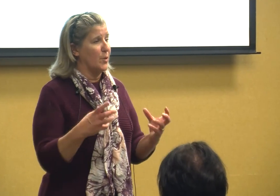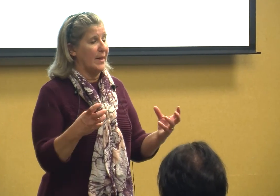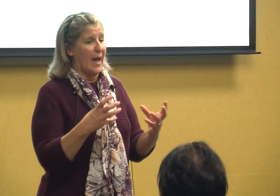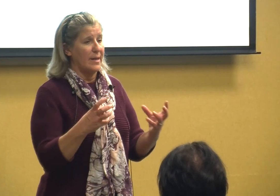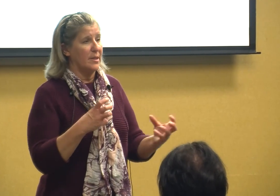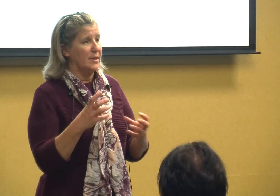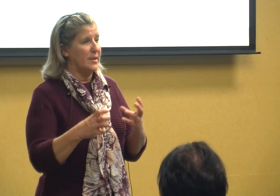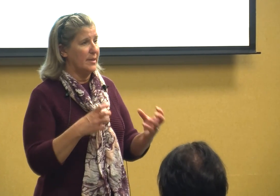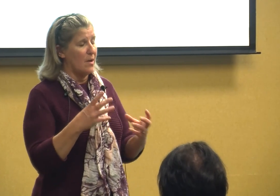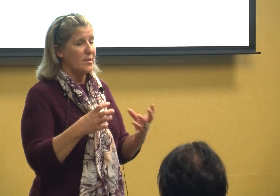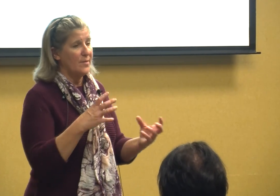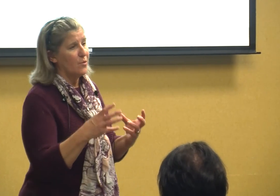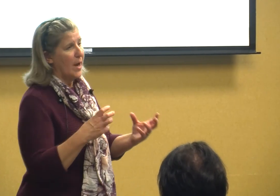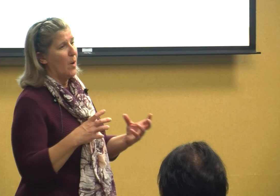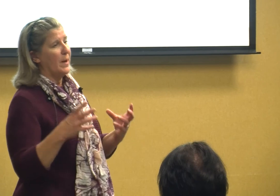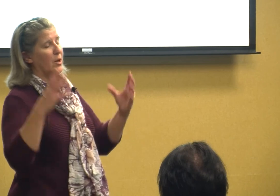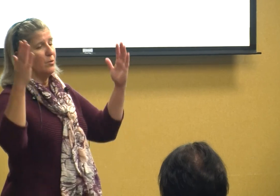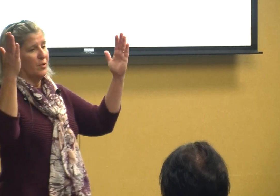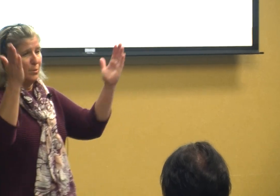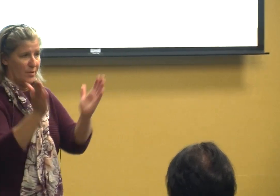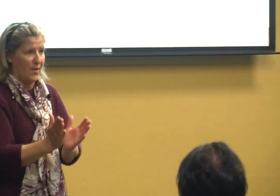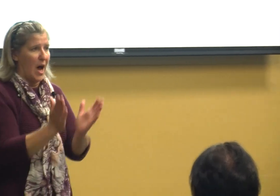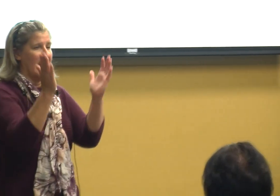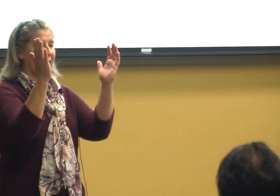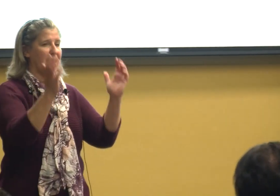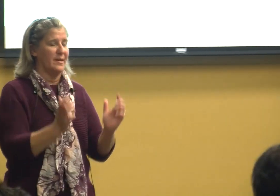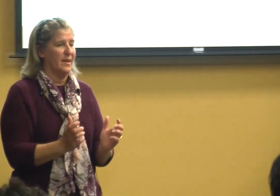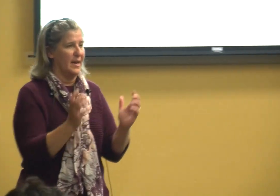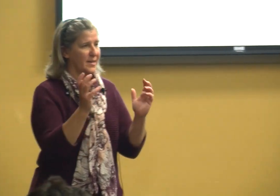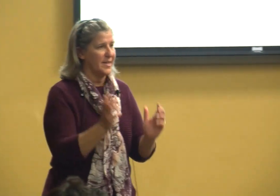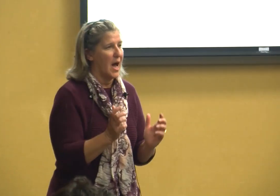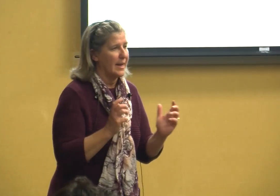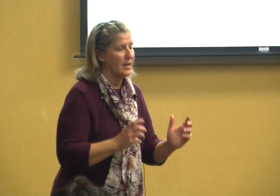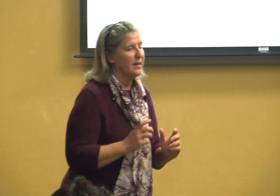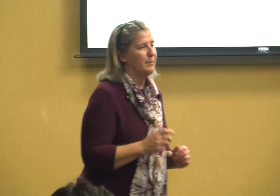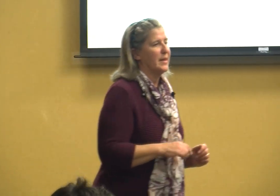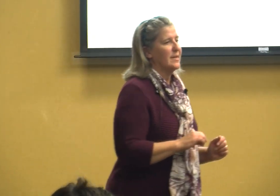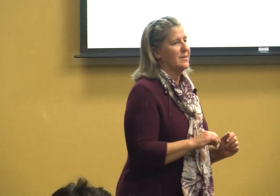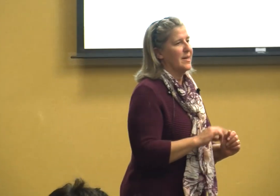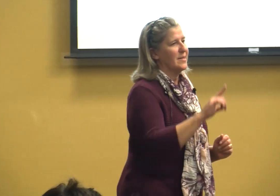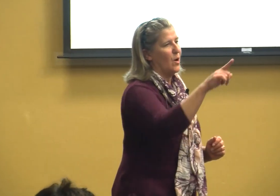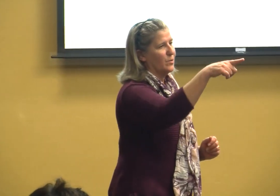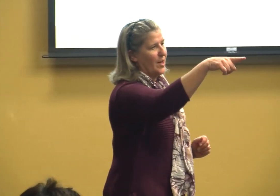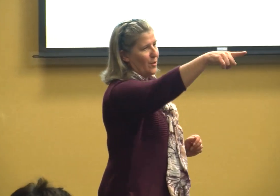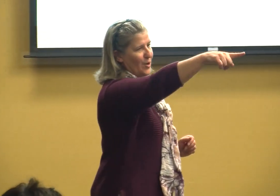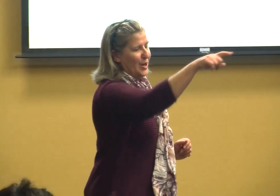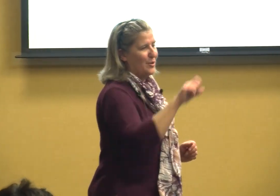that it's awesome for helping you to define and and decide but that's that's a whole other your